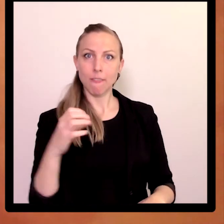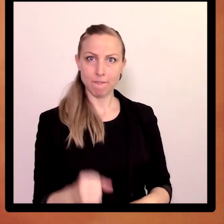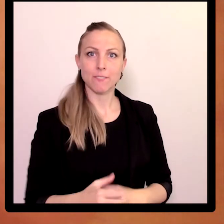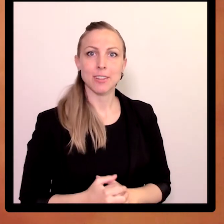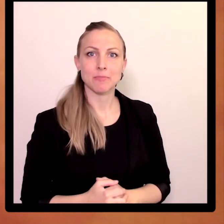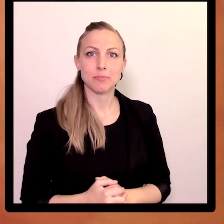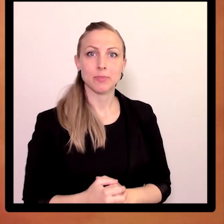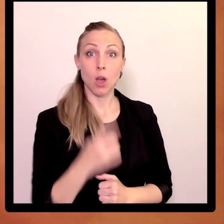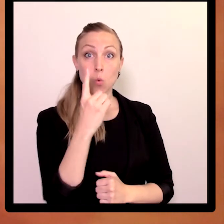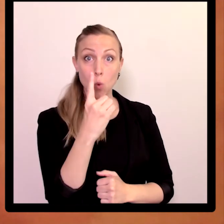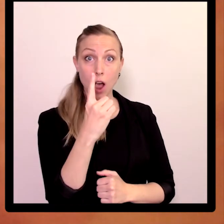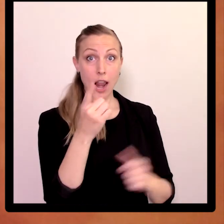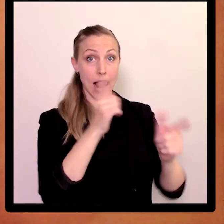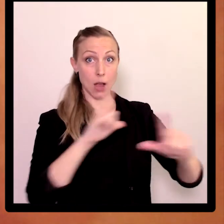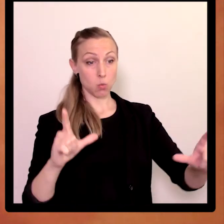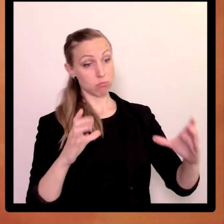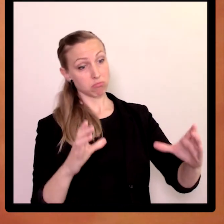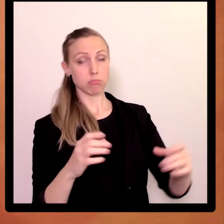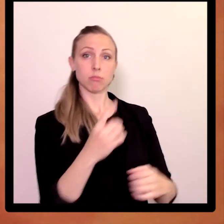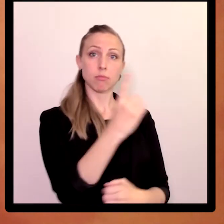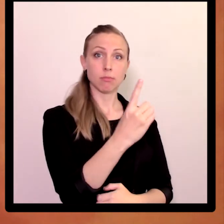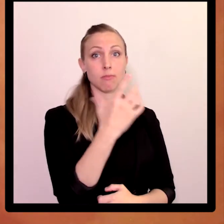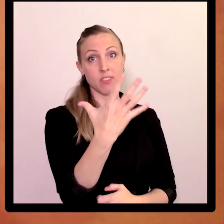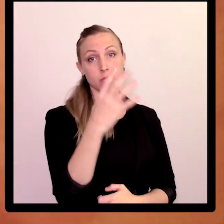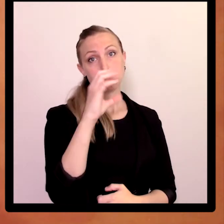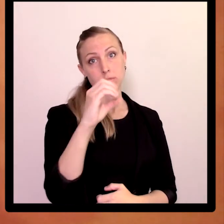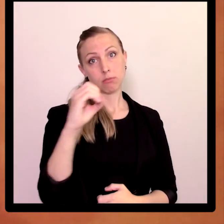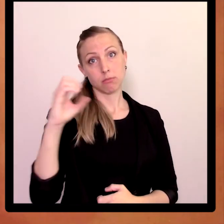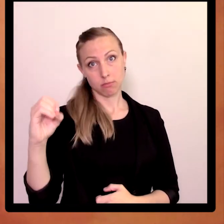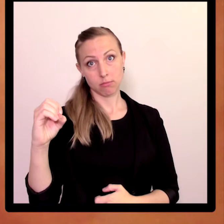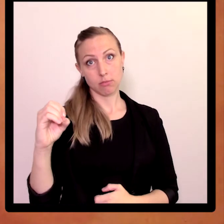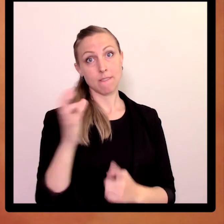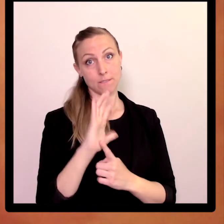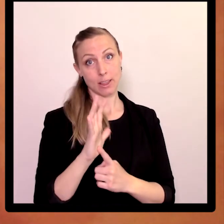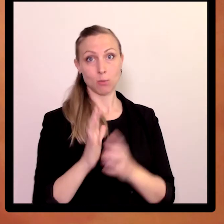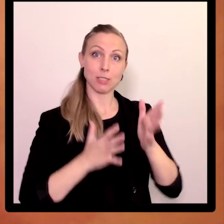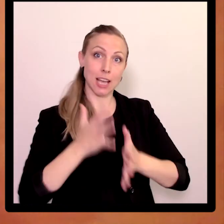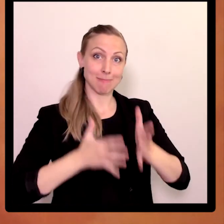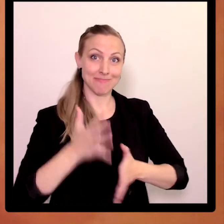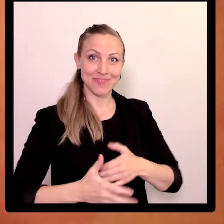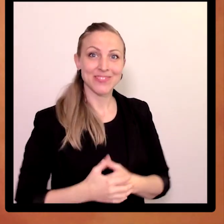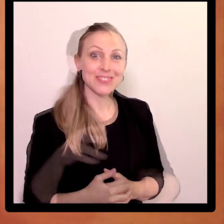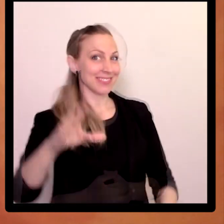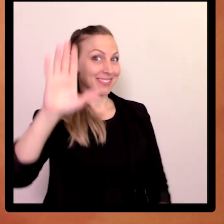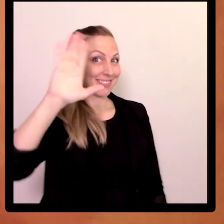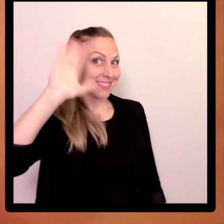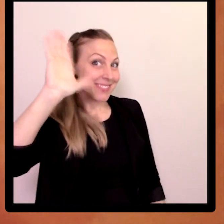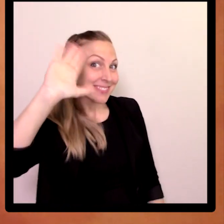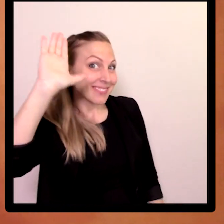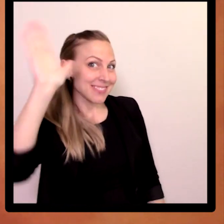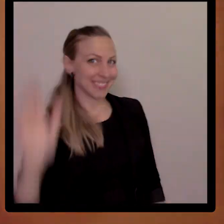Each language has about 15.000 videos of signs. See ya!